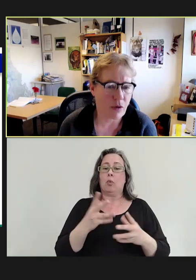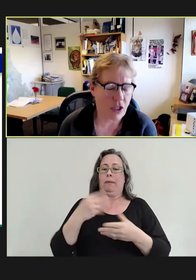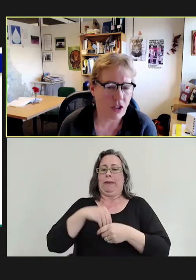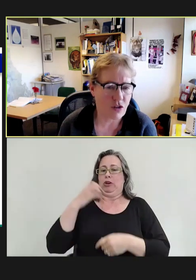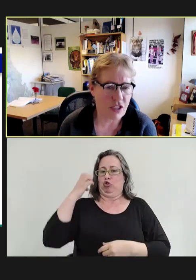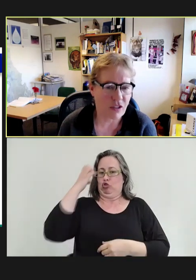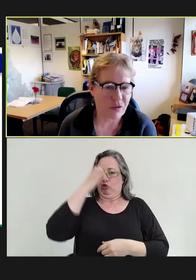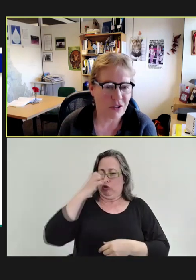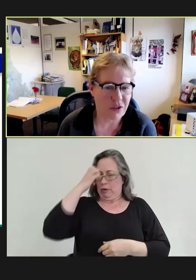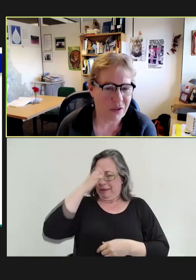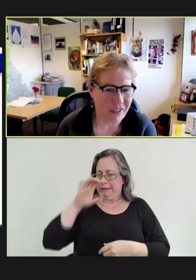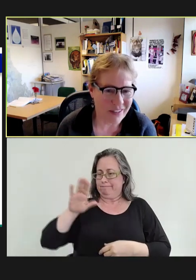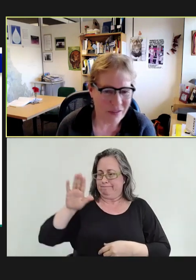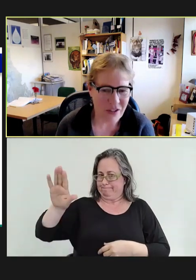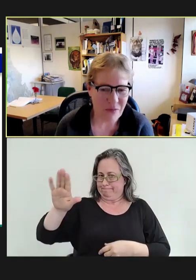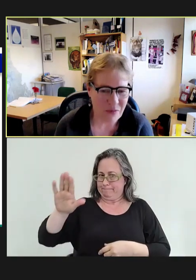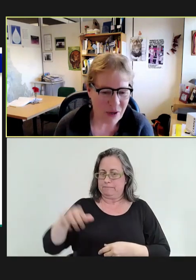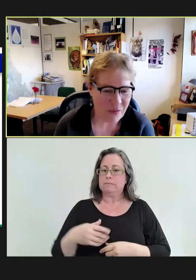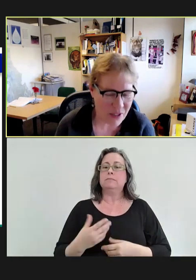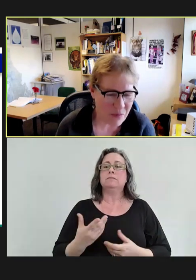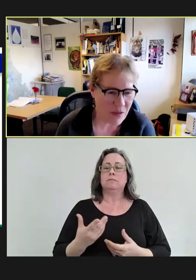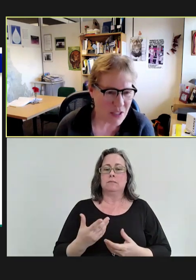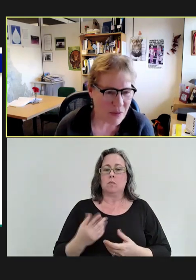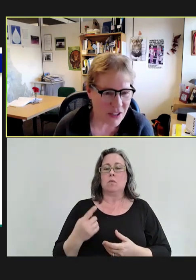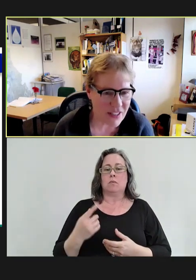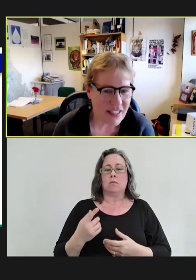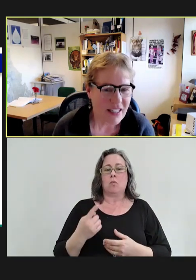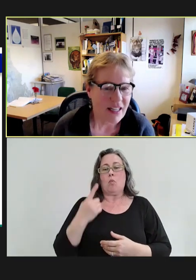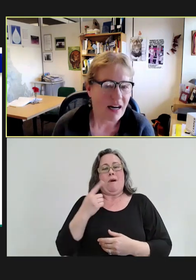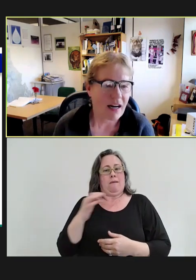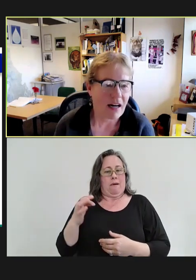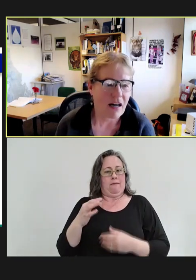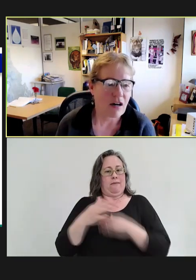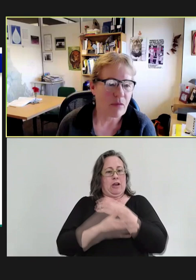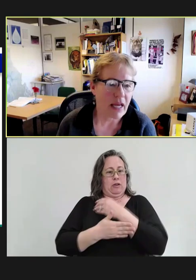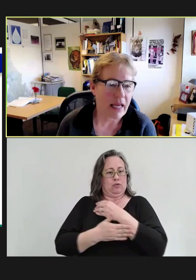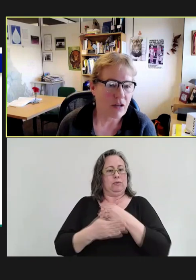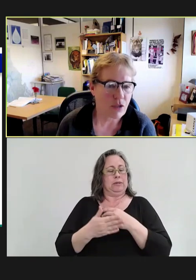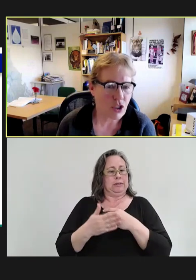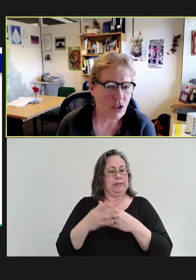of the countries alluded to in one of the -- by one of the previous speakers. And returned